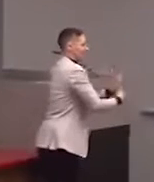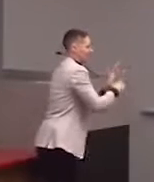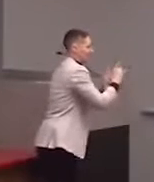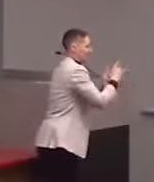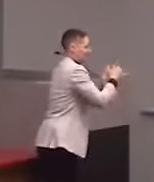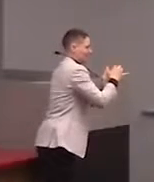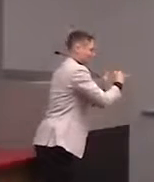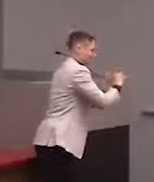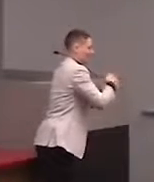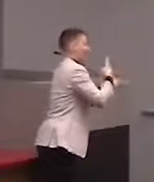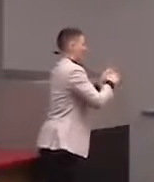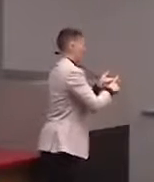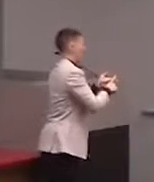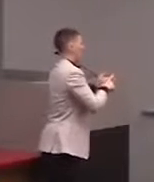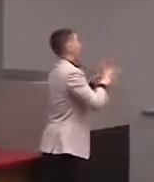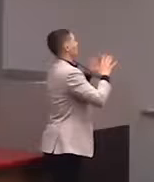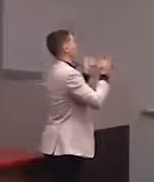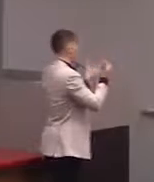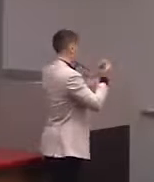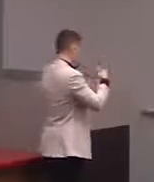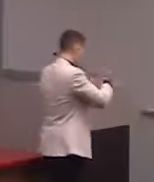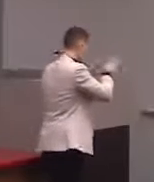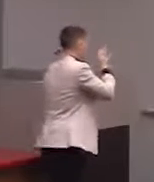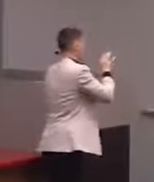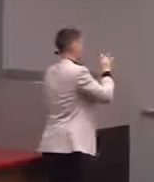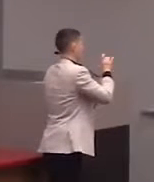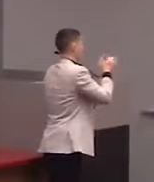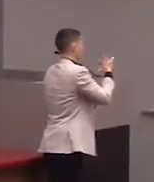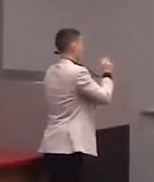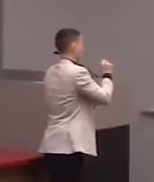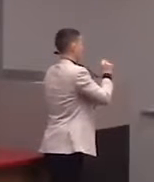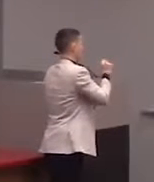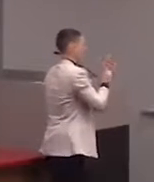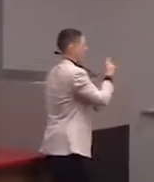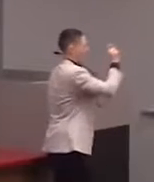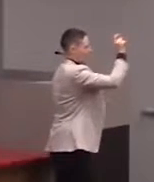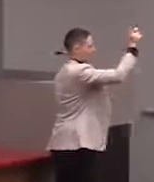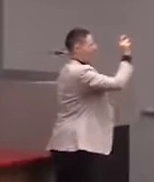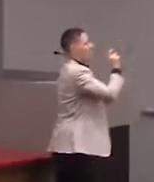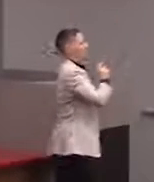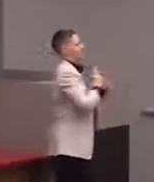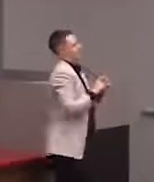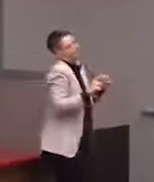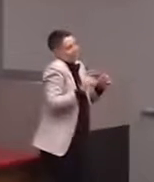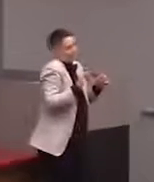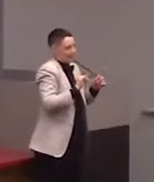ongoing issue that we're all trying to figure out.